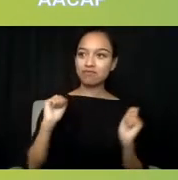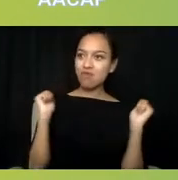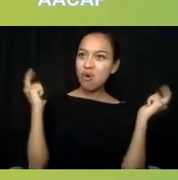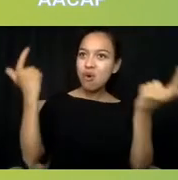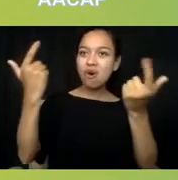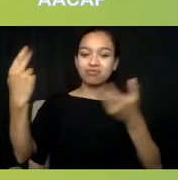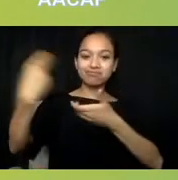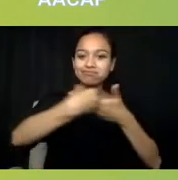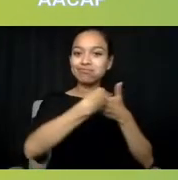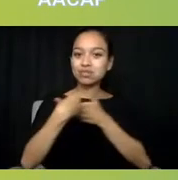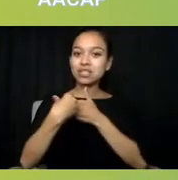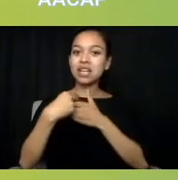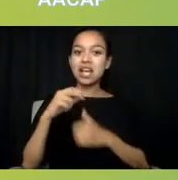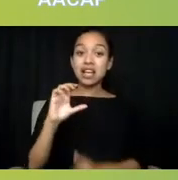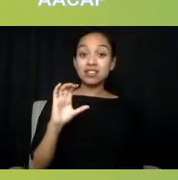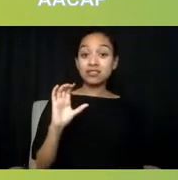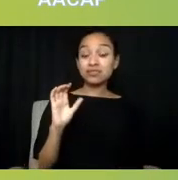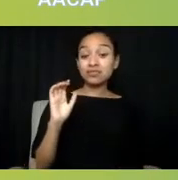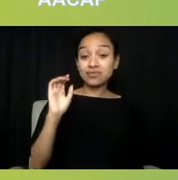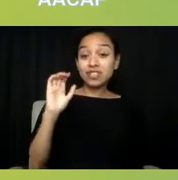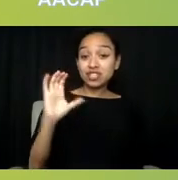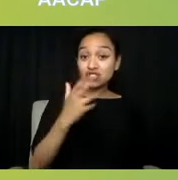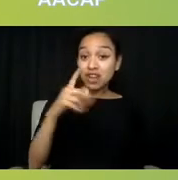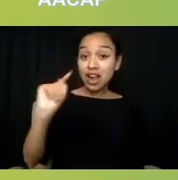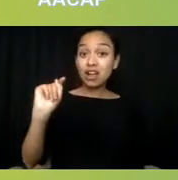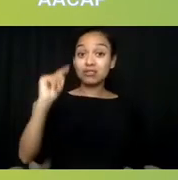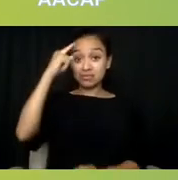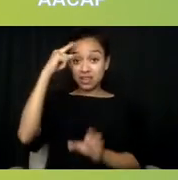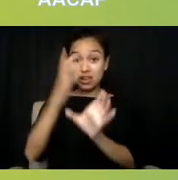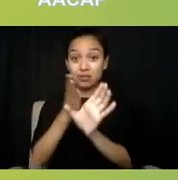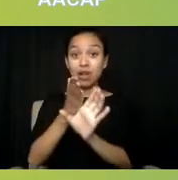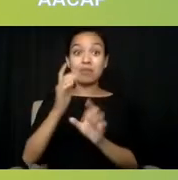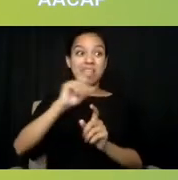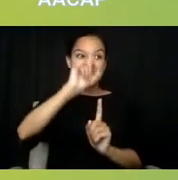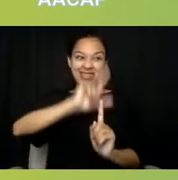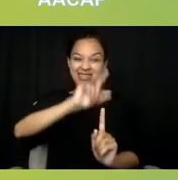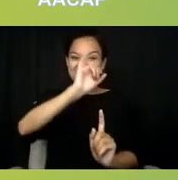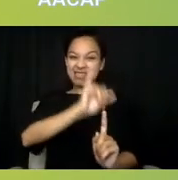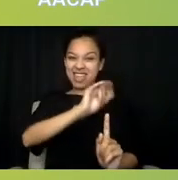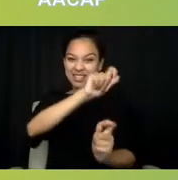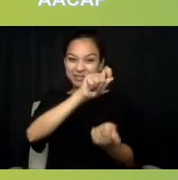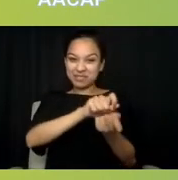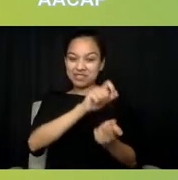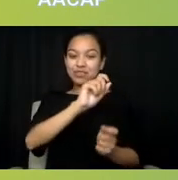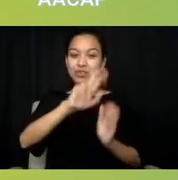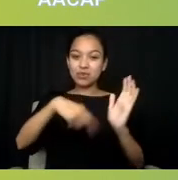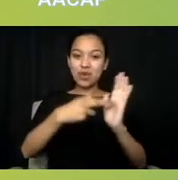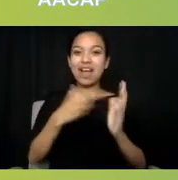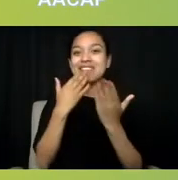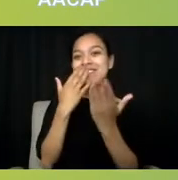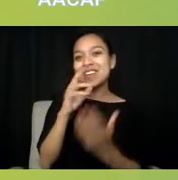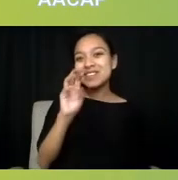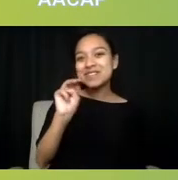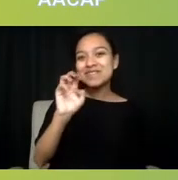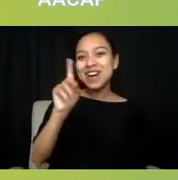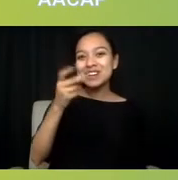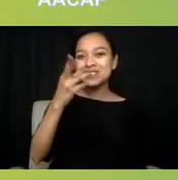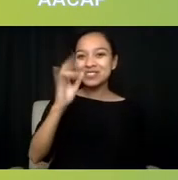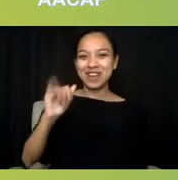and I'll focus on that one particular role, and I love the fact, Madhuri, that you're continuing your clinical work, because I'm sure that you experienced the demand for it